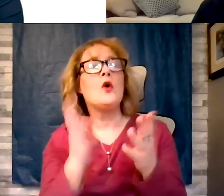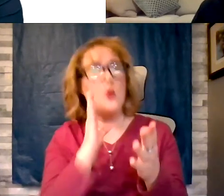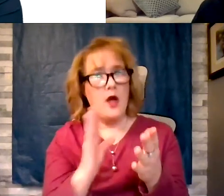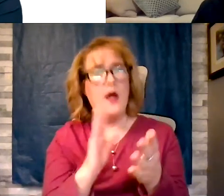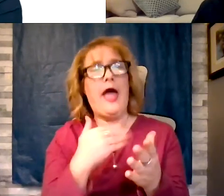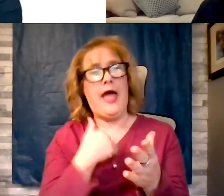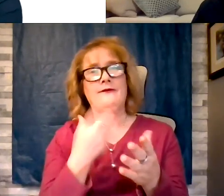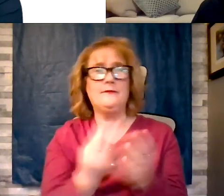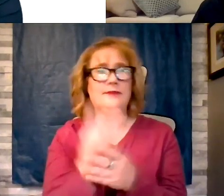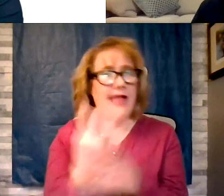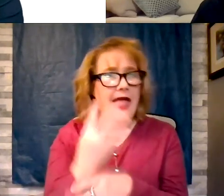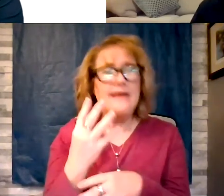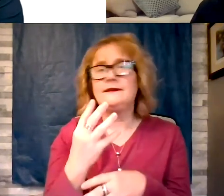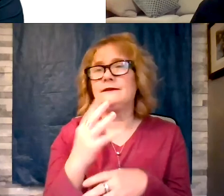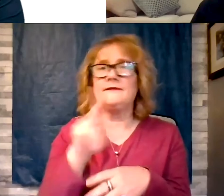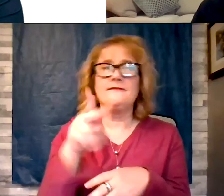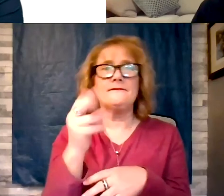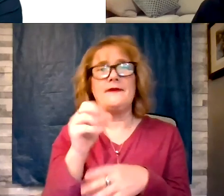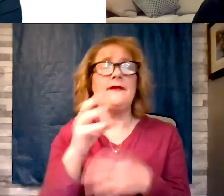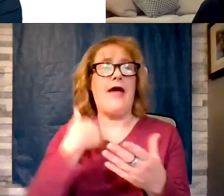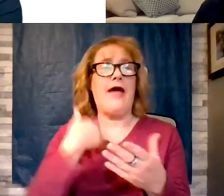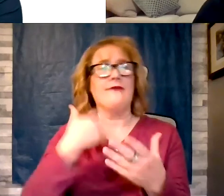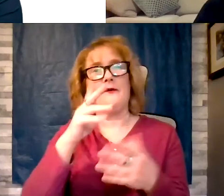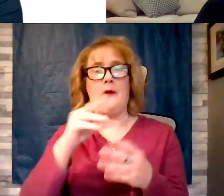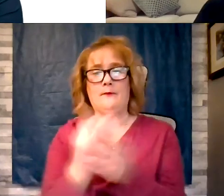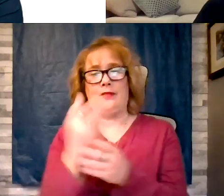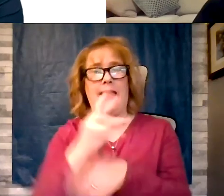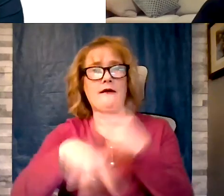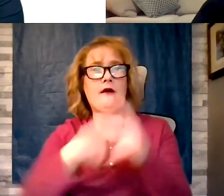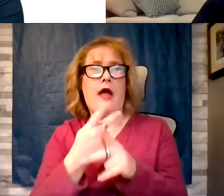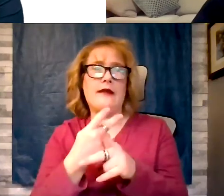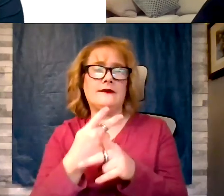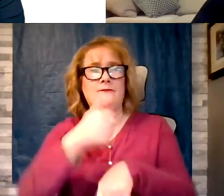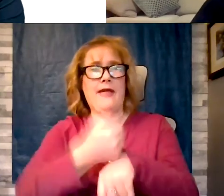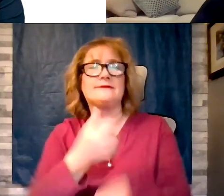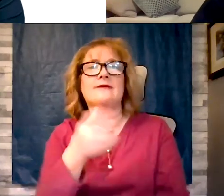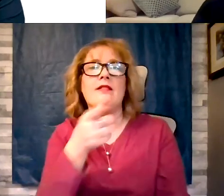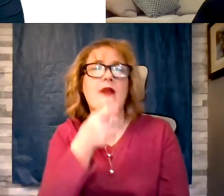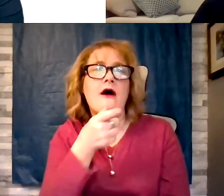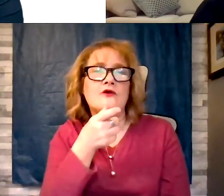based lunches and begin to at least move toward an ADA diet